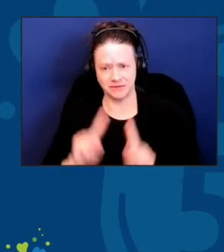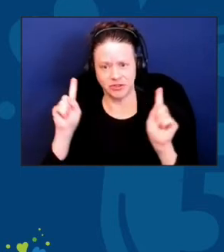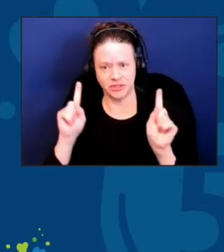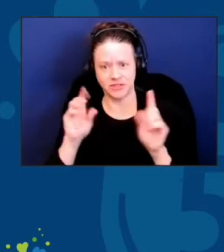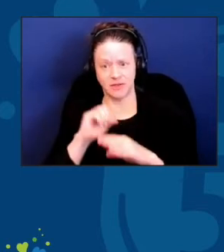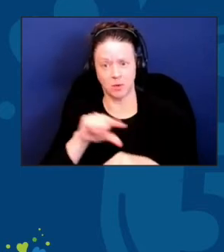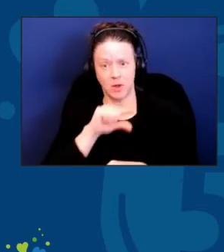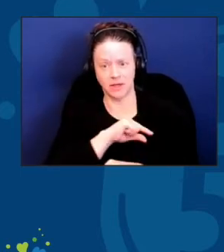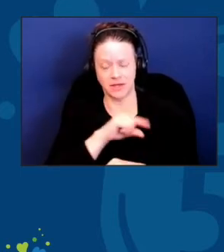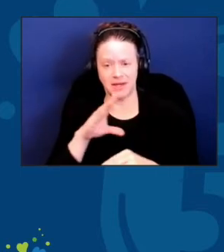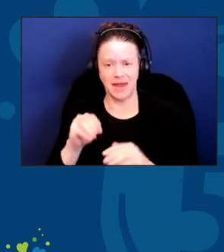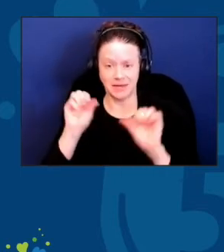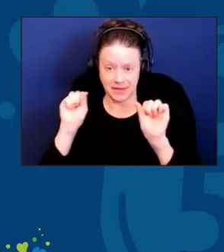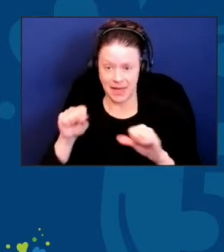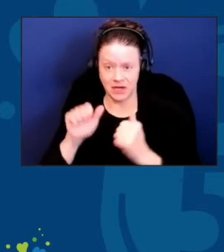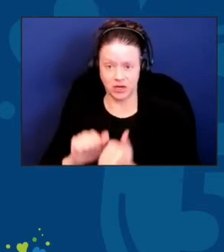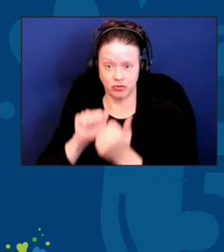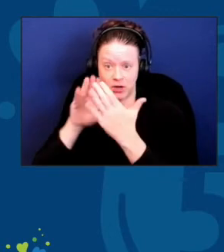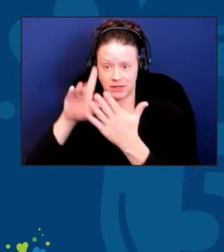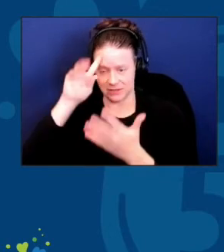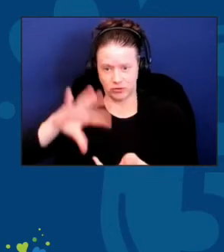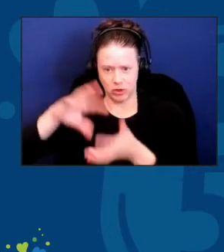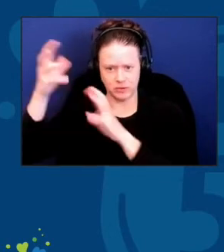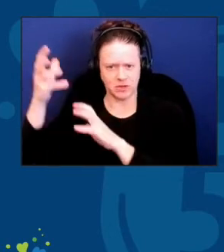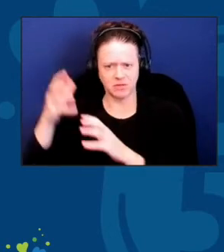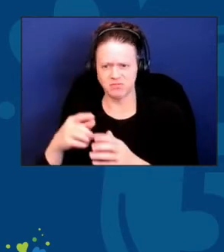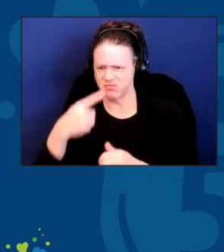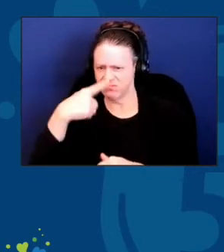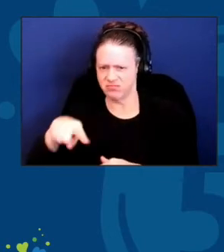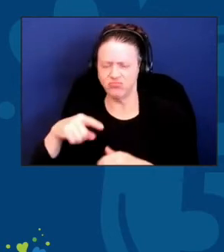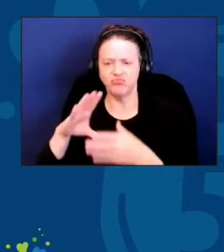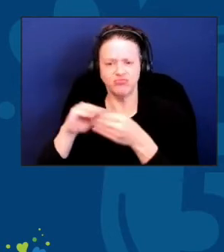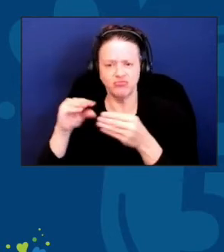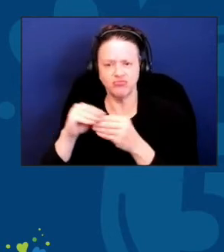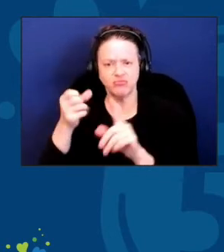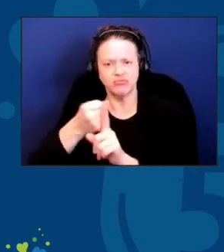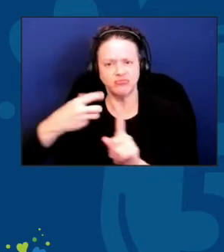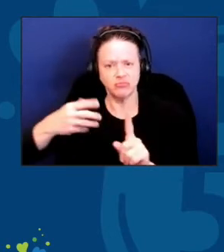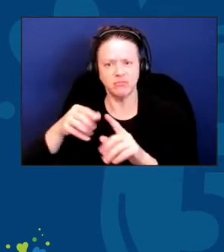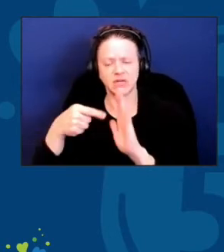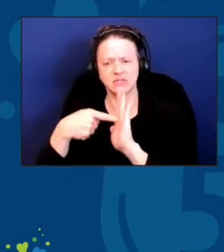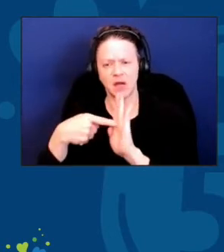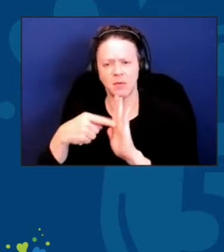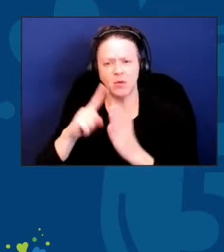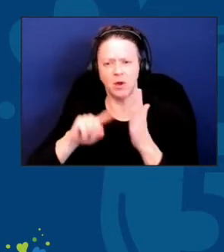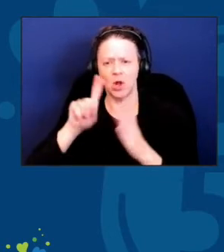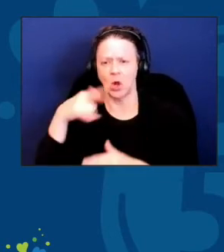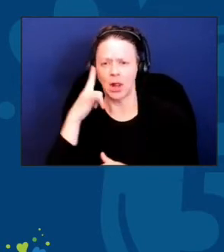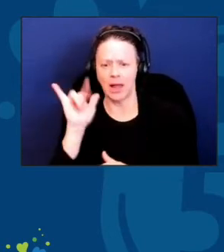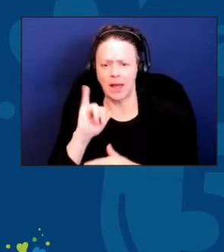Can you give us some examples of what this might look like and what the path to the future could be?